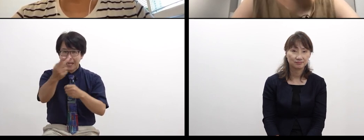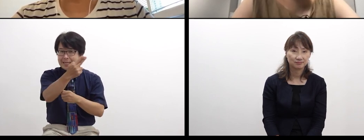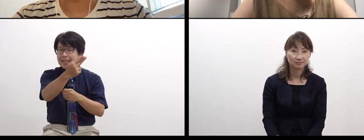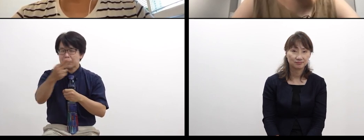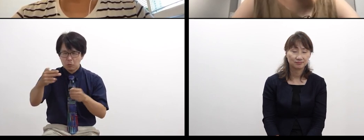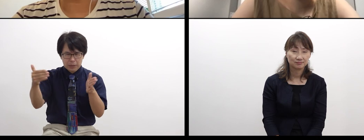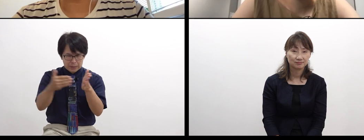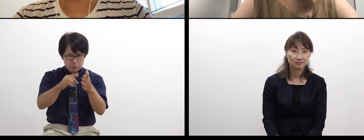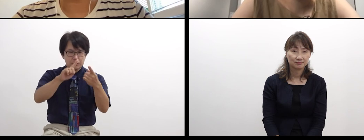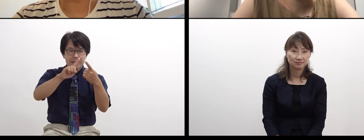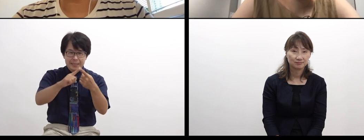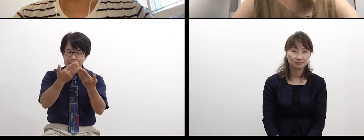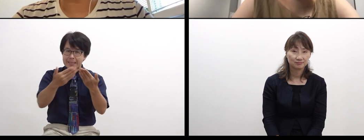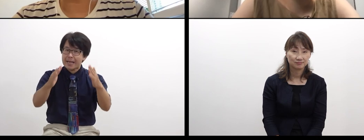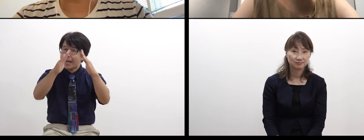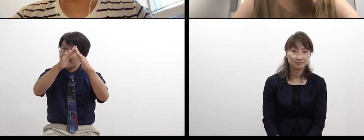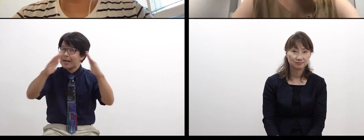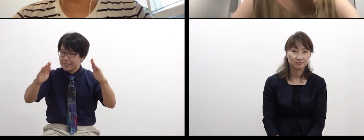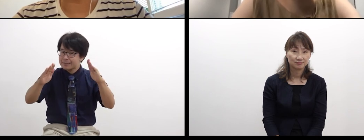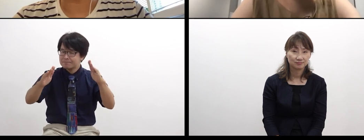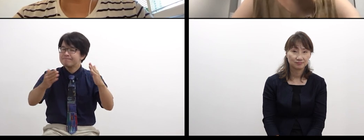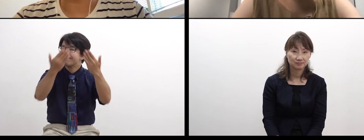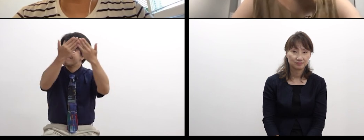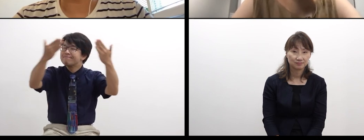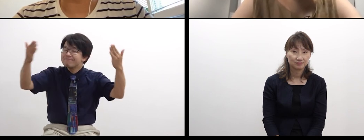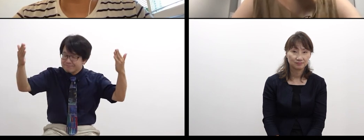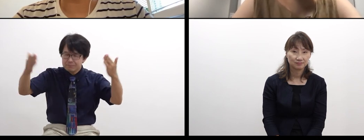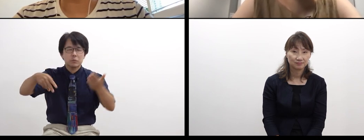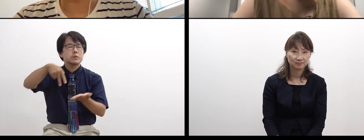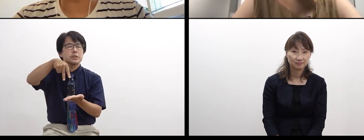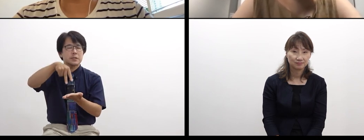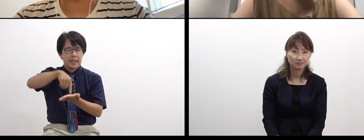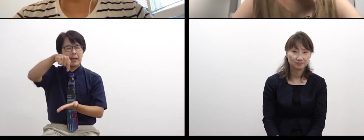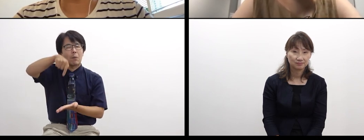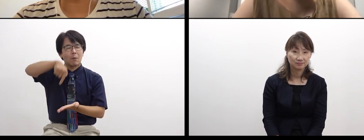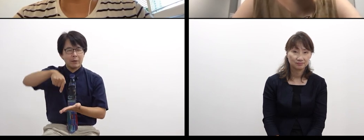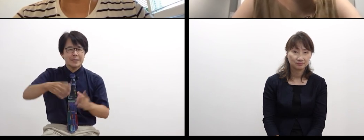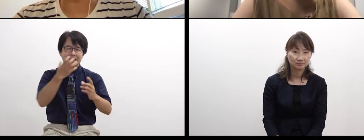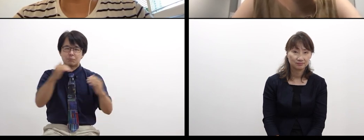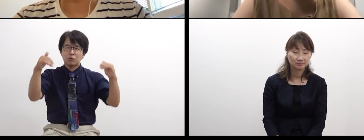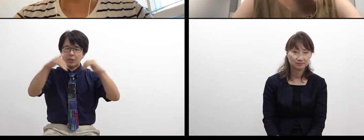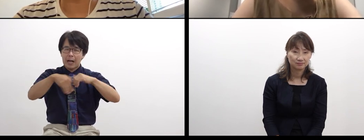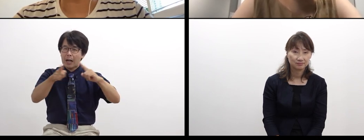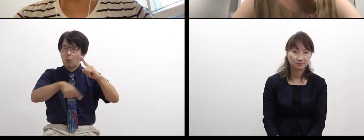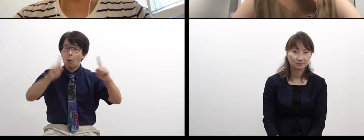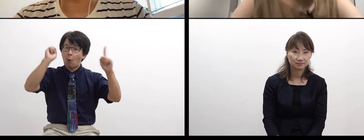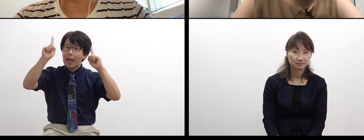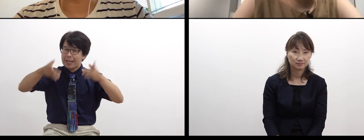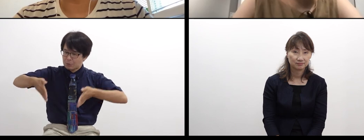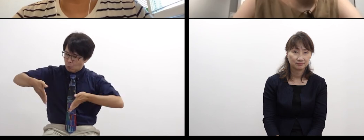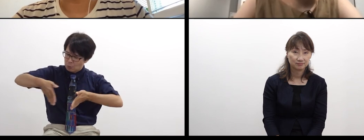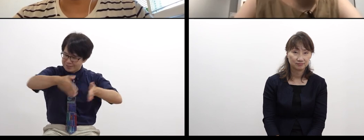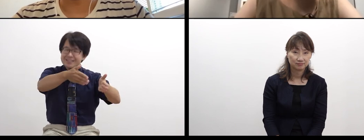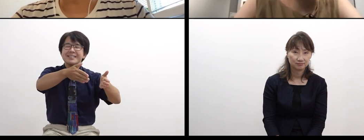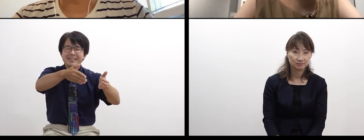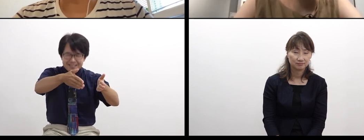at Shibuya Koen-dori Gallery.